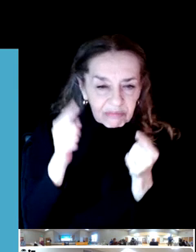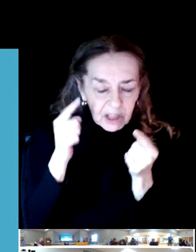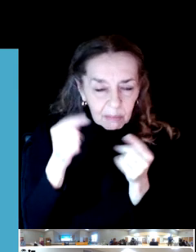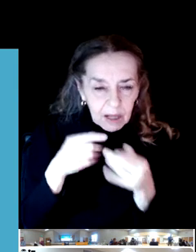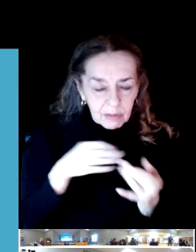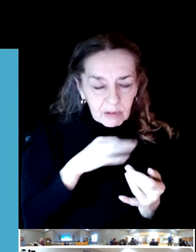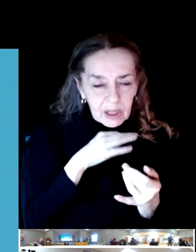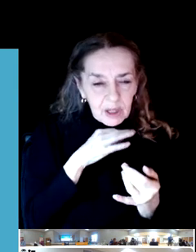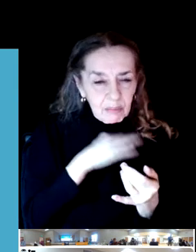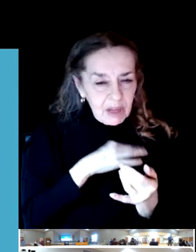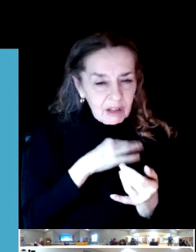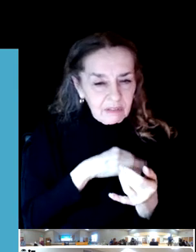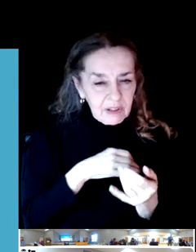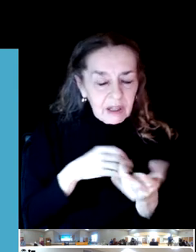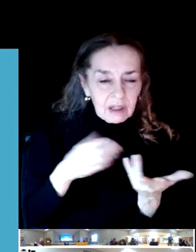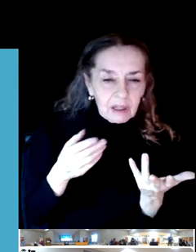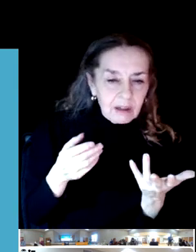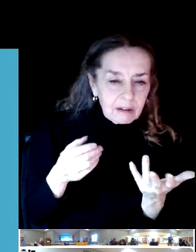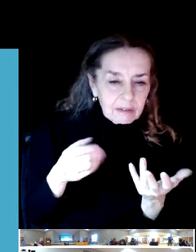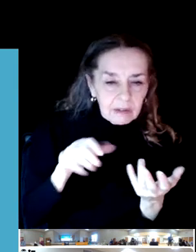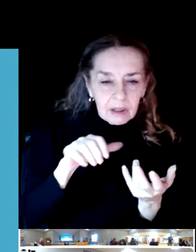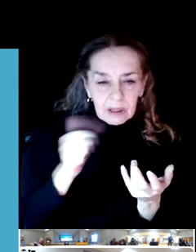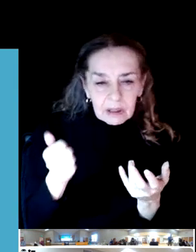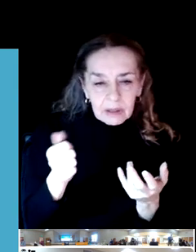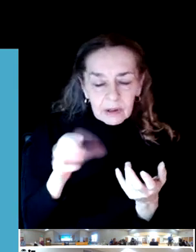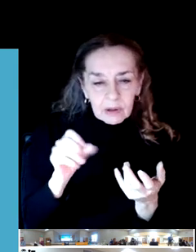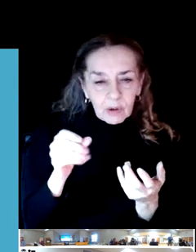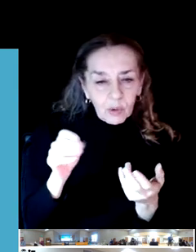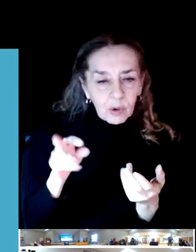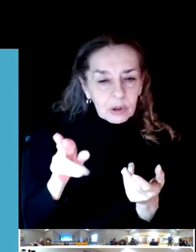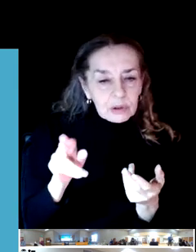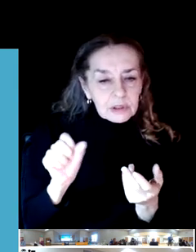be extremely beneficial as well as being well received within the disc golf community.